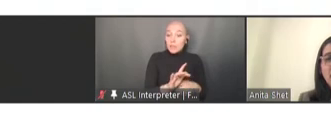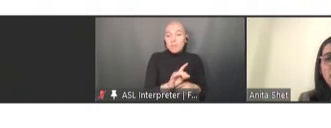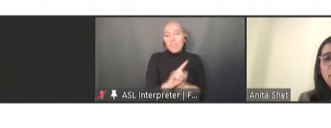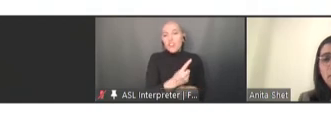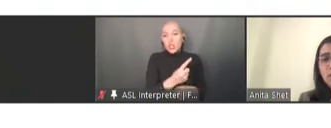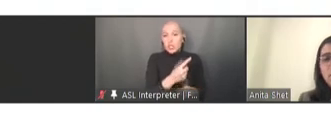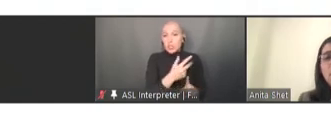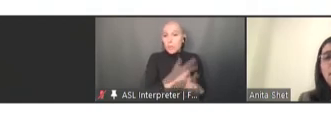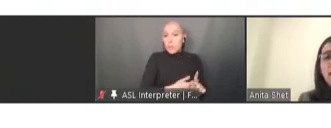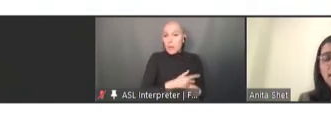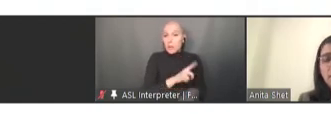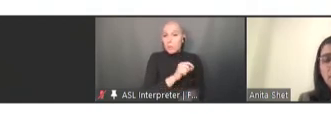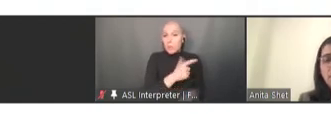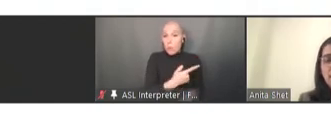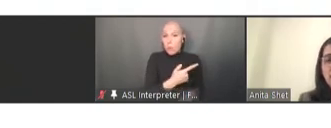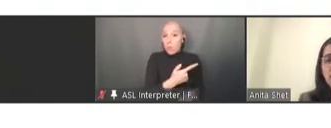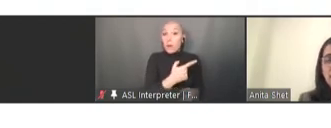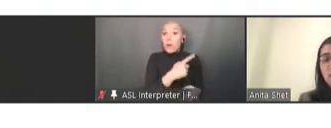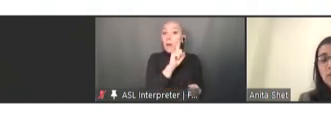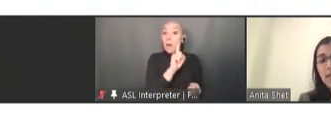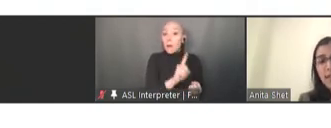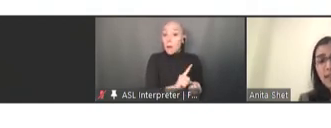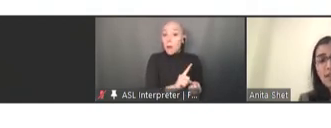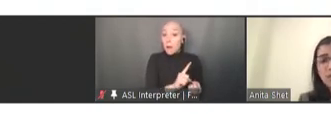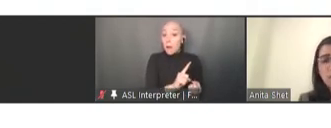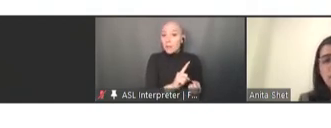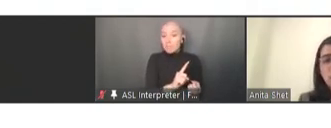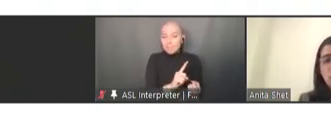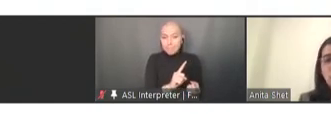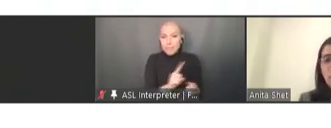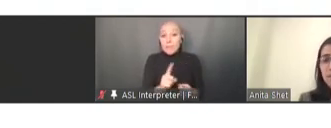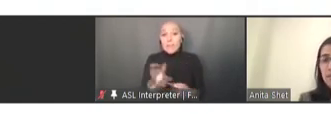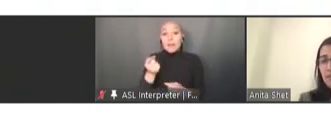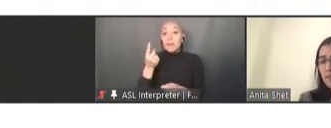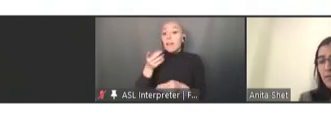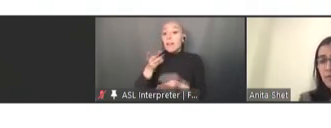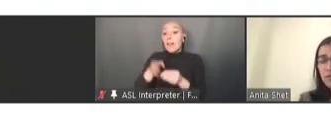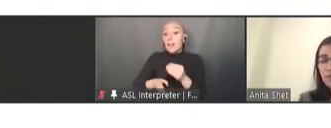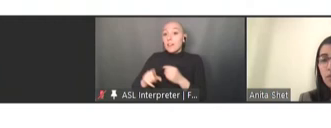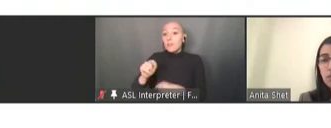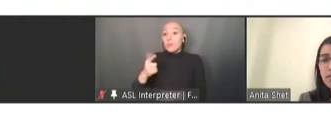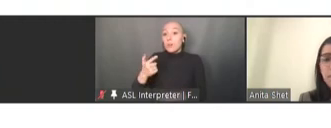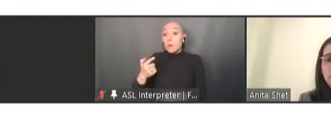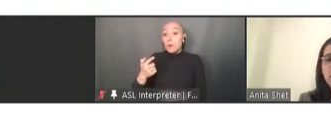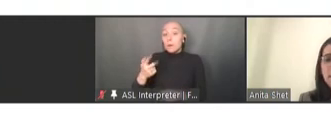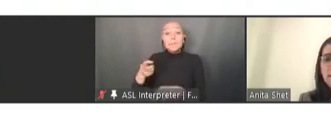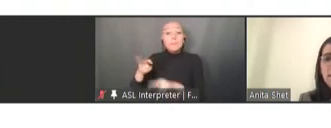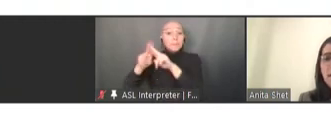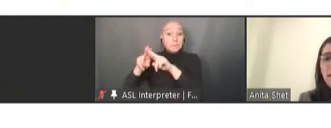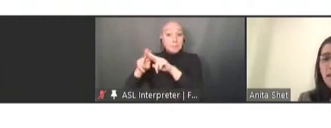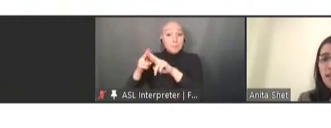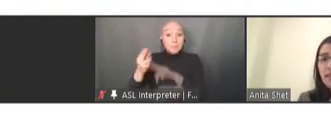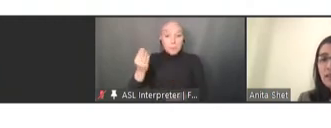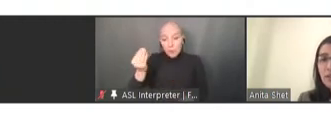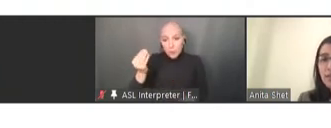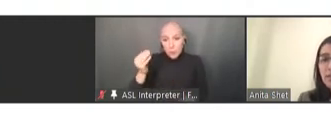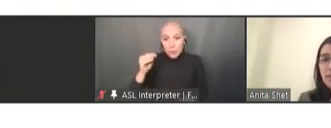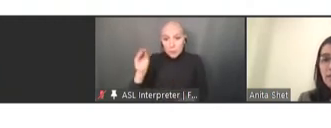but we saw an increase towards the end of 2021. There was a 14 percent increase in the